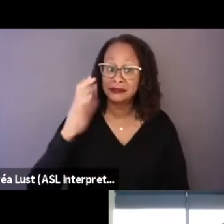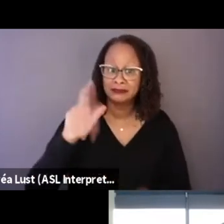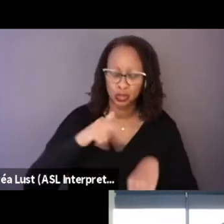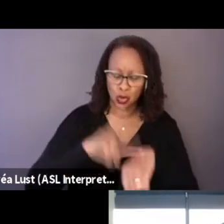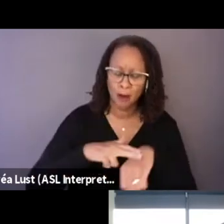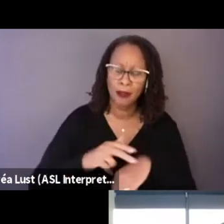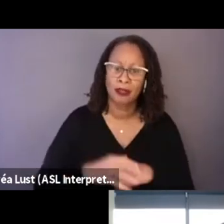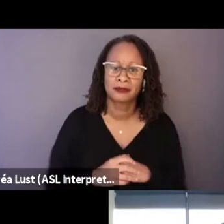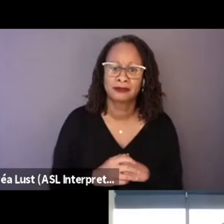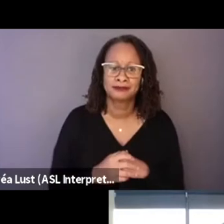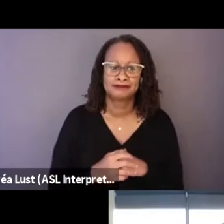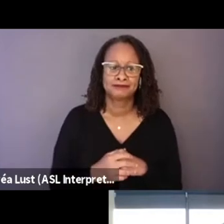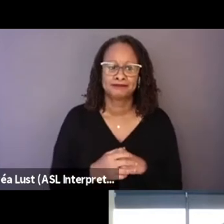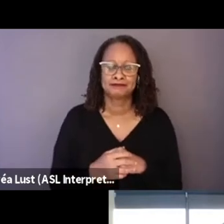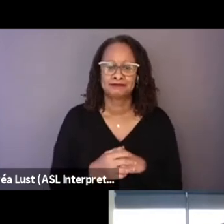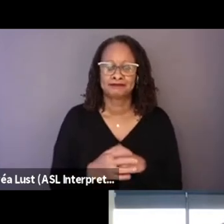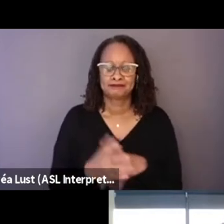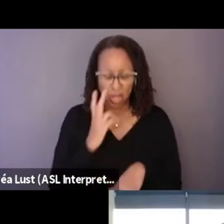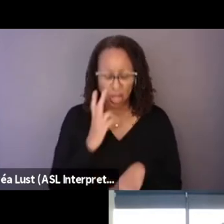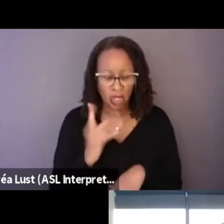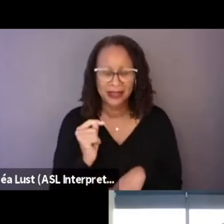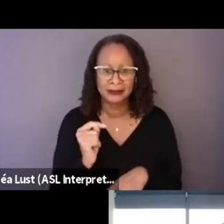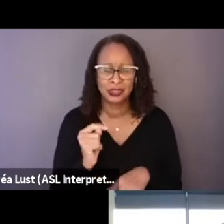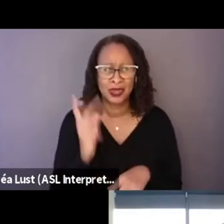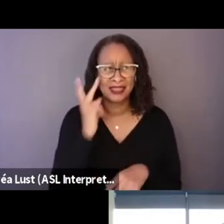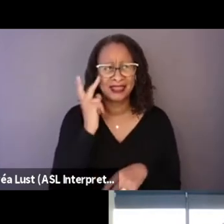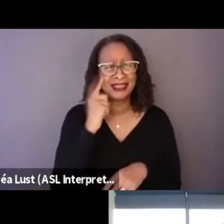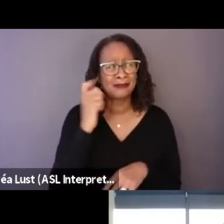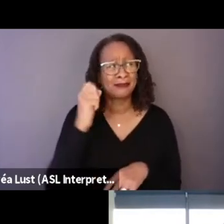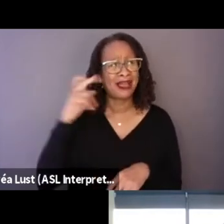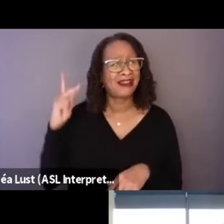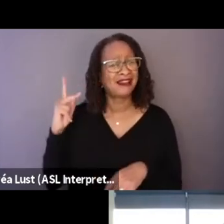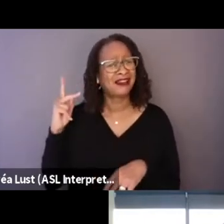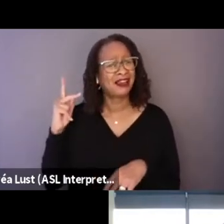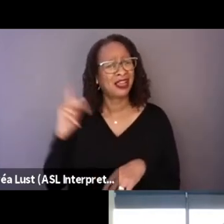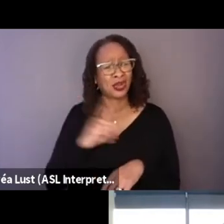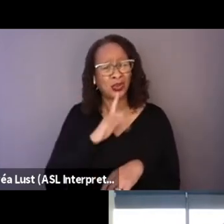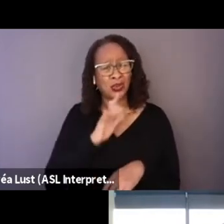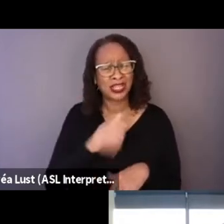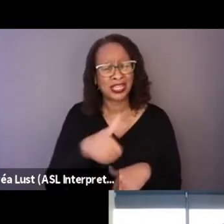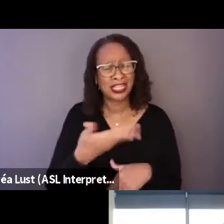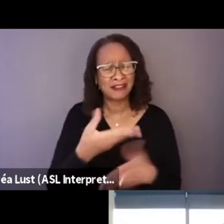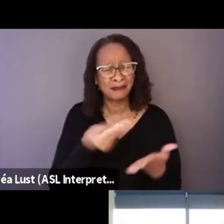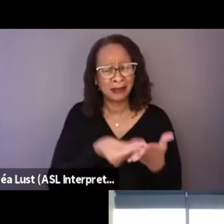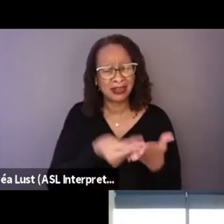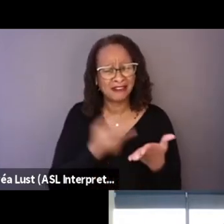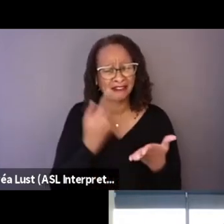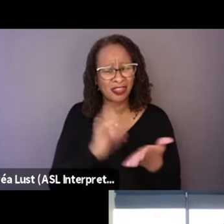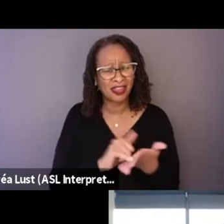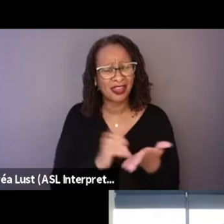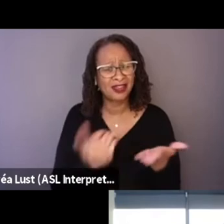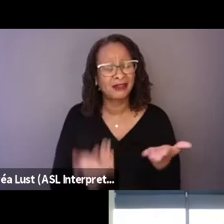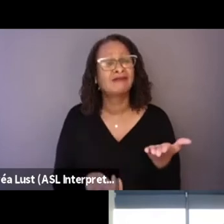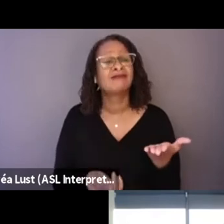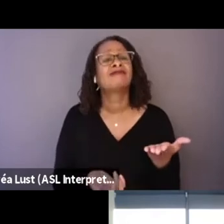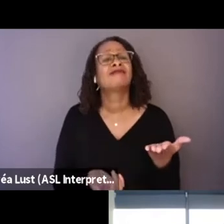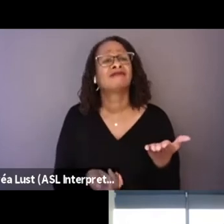You look at this, but then you think back on everything, wait, did he just give him money for that? And everything is so normal.